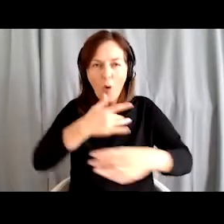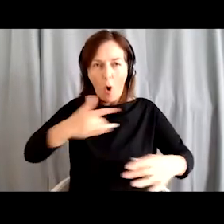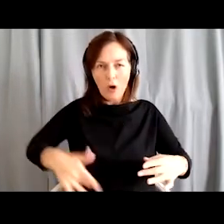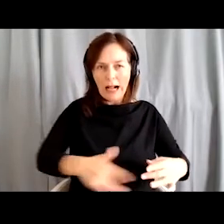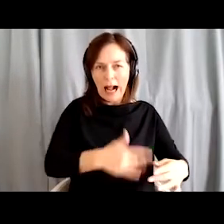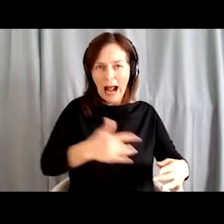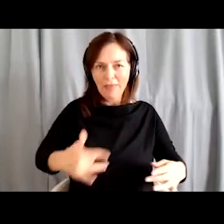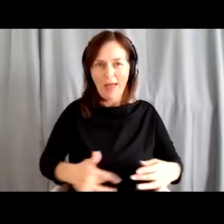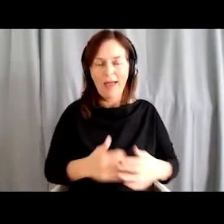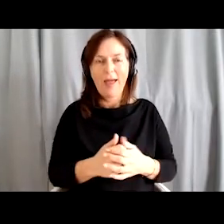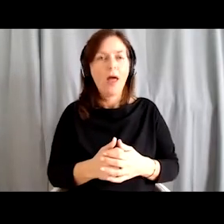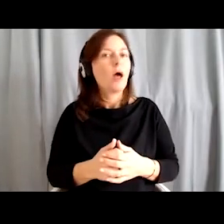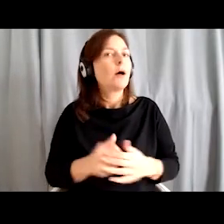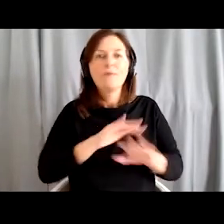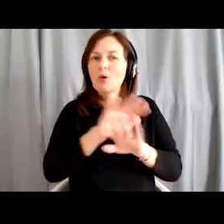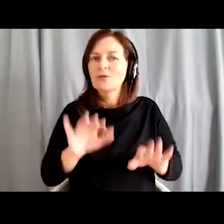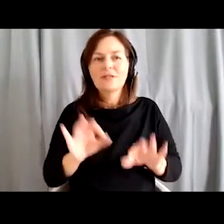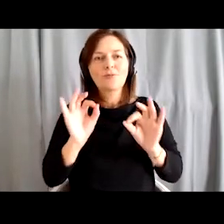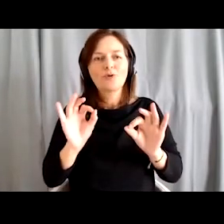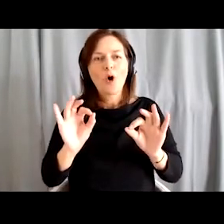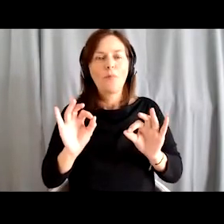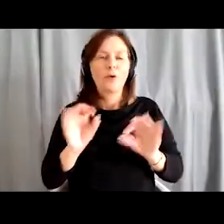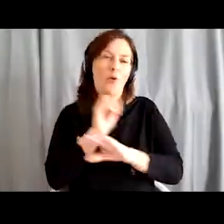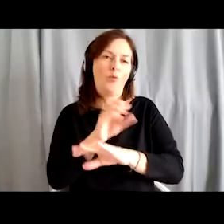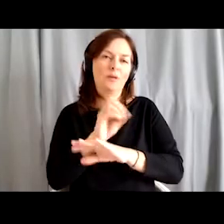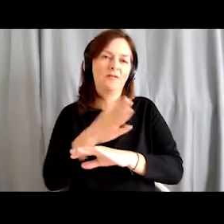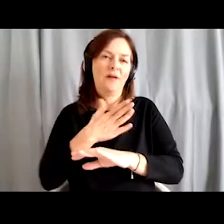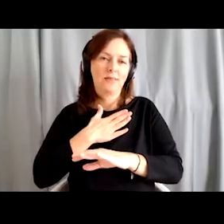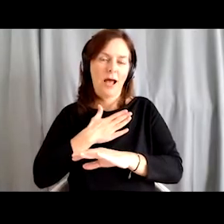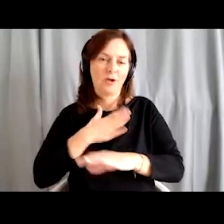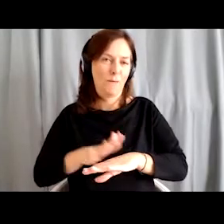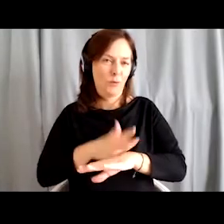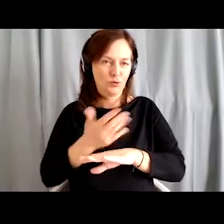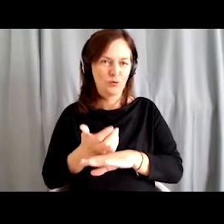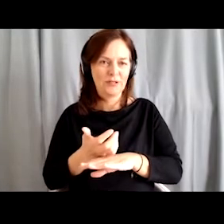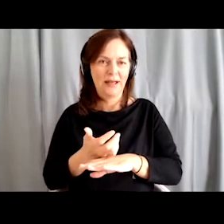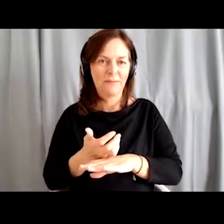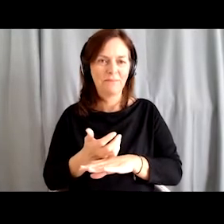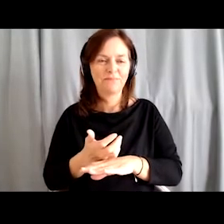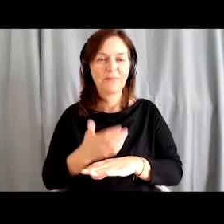all that is beneficial for our well-being. Maybe I should mention that my younger dancers